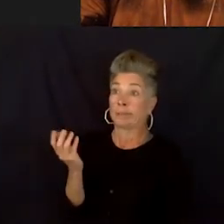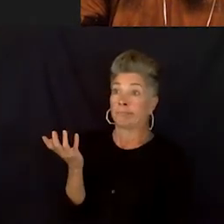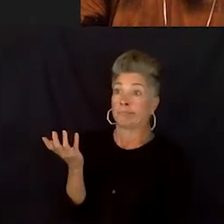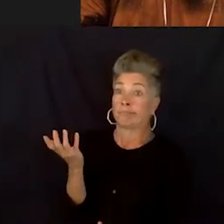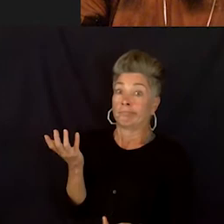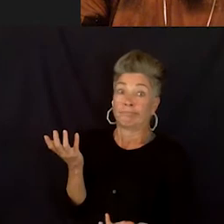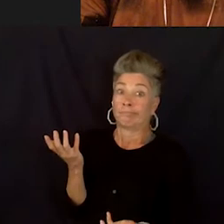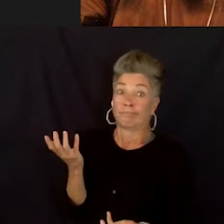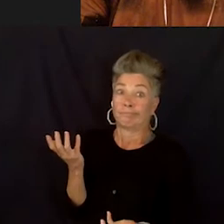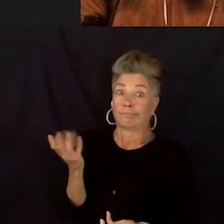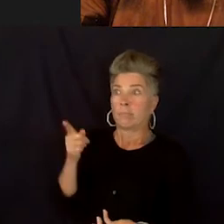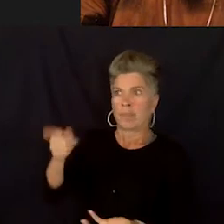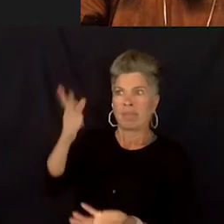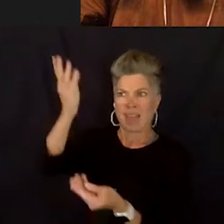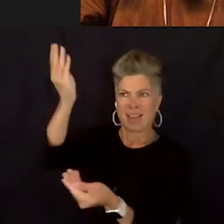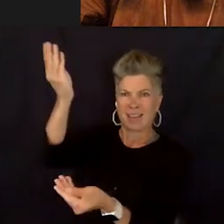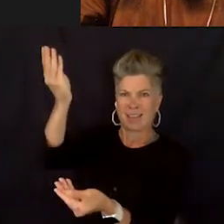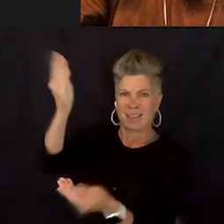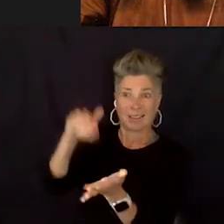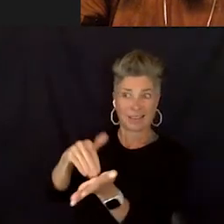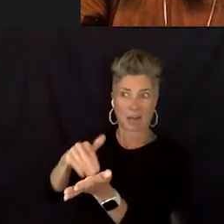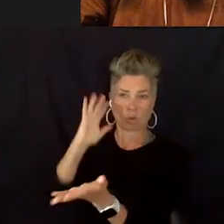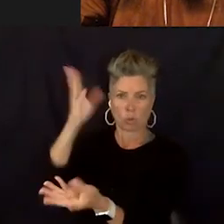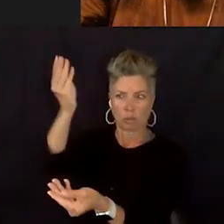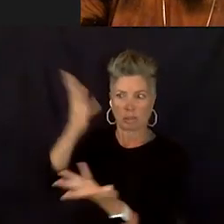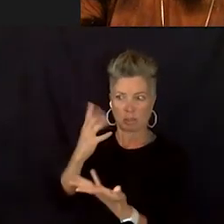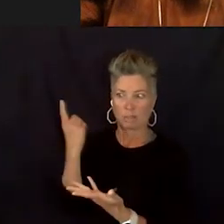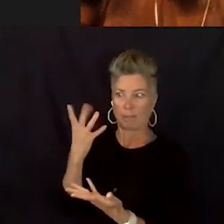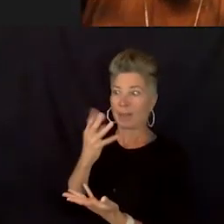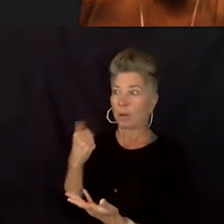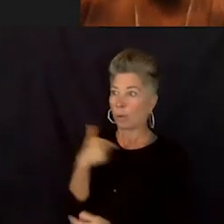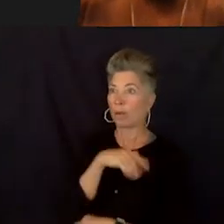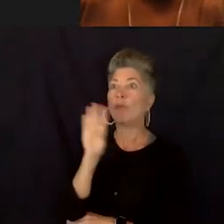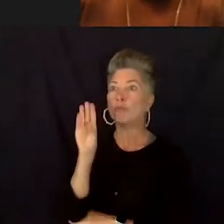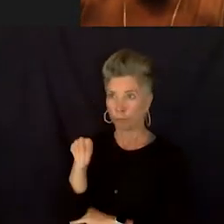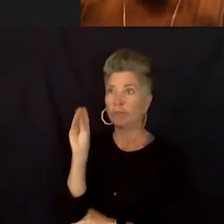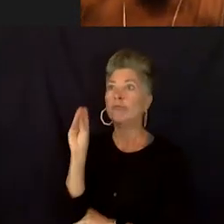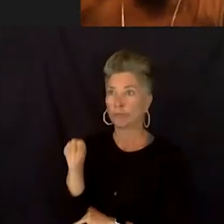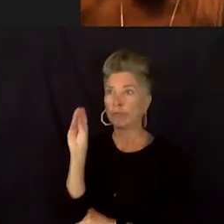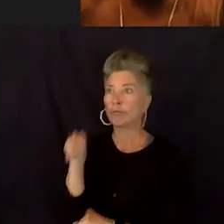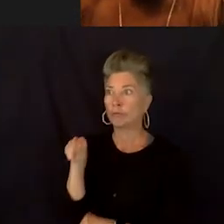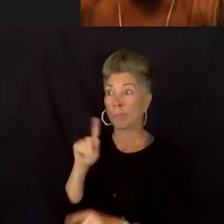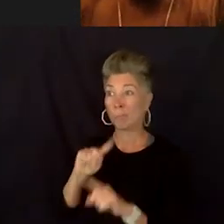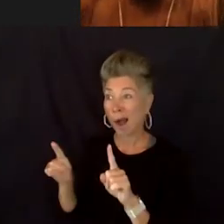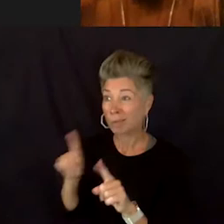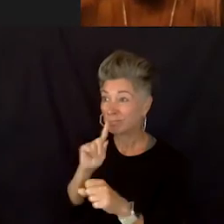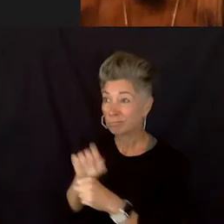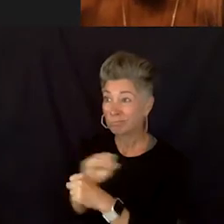they tell us something and we don't even know what they were talking about or we don't ask the questions